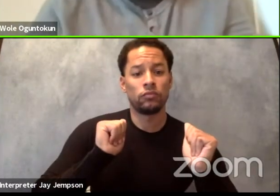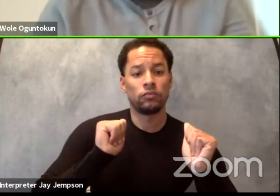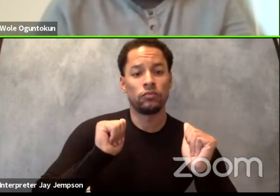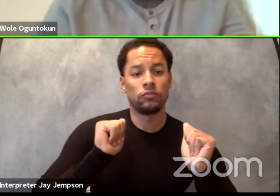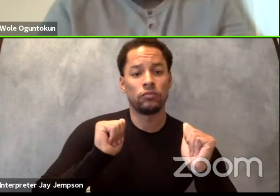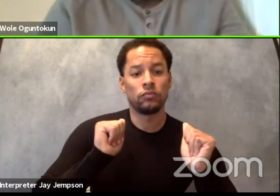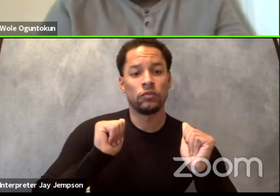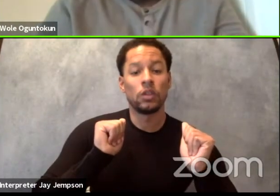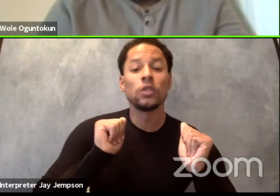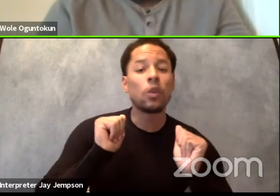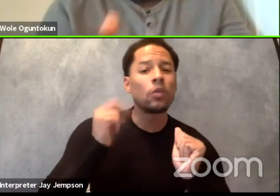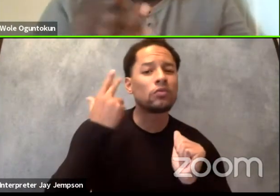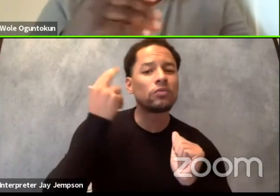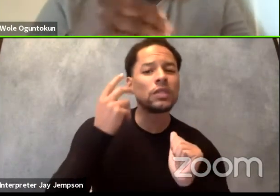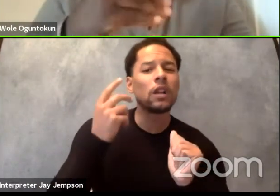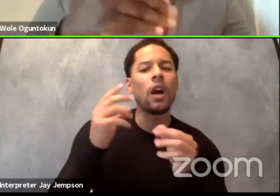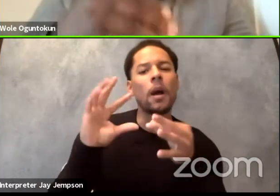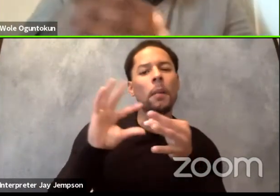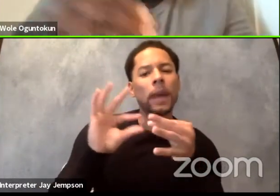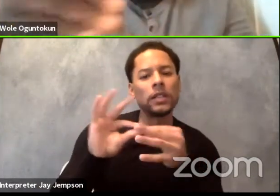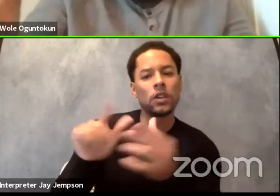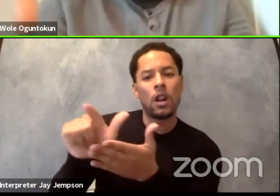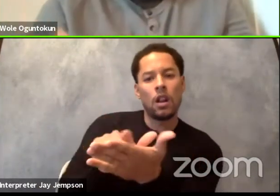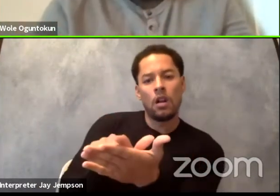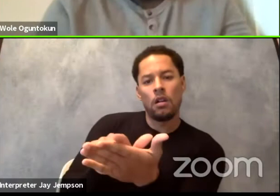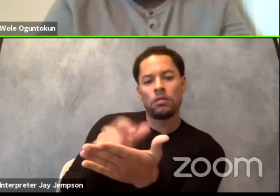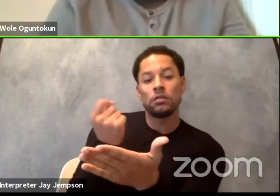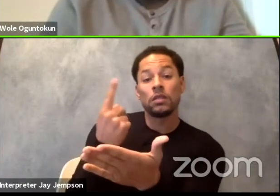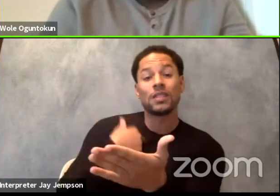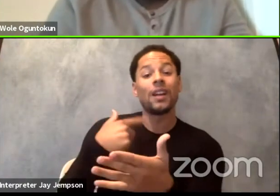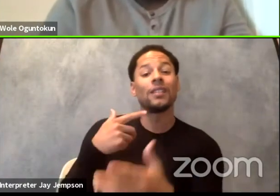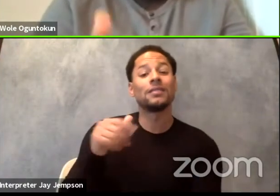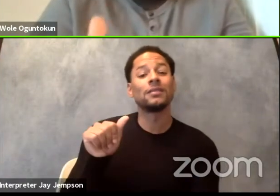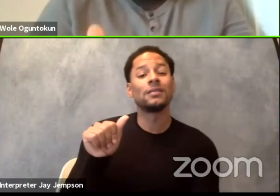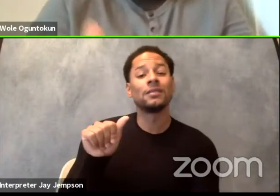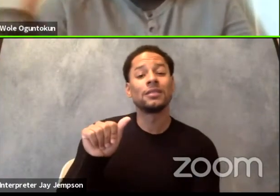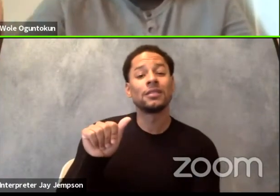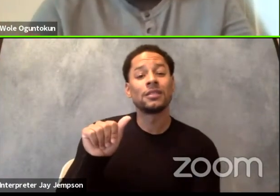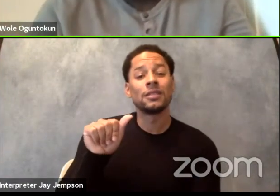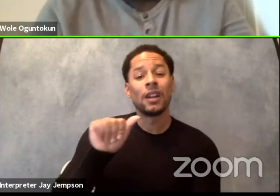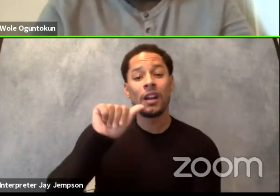is because as an African lawyer, you have to learn law in Africa